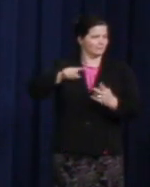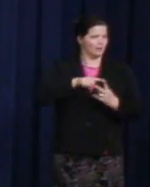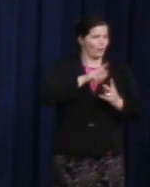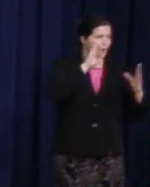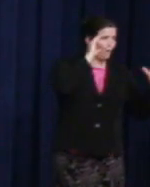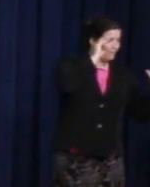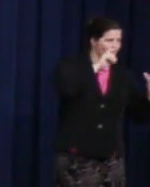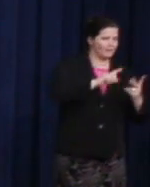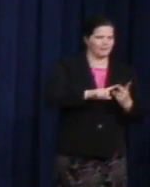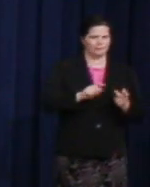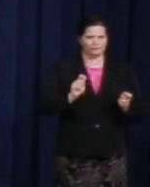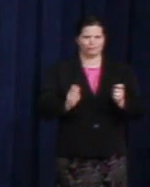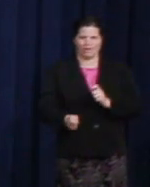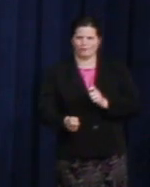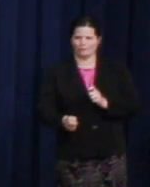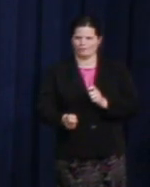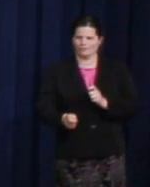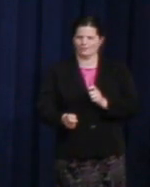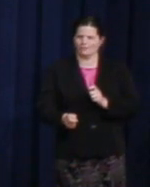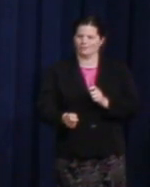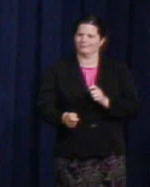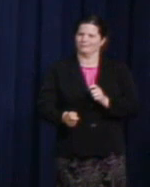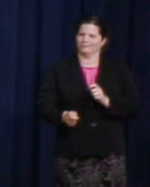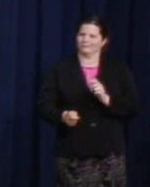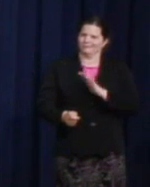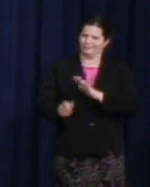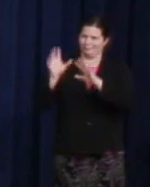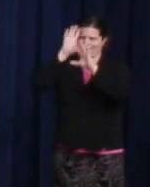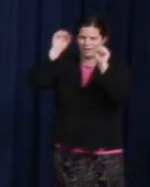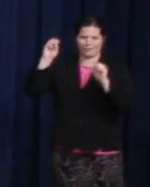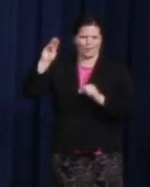the leader, the activist, the fighter, the elected official.